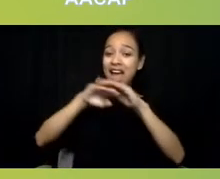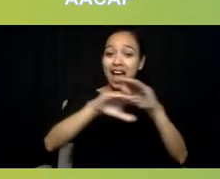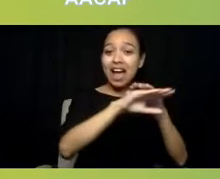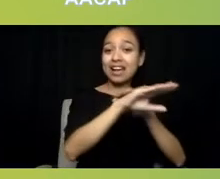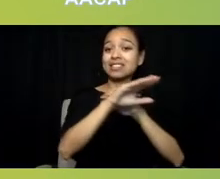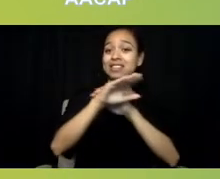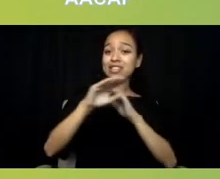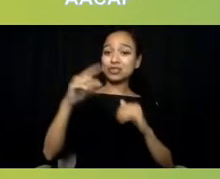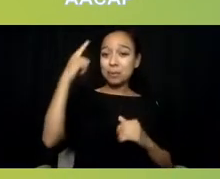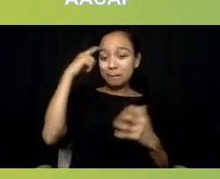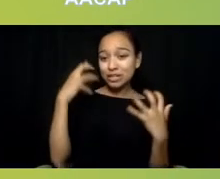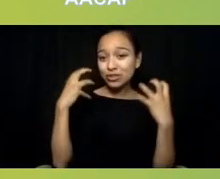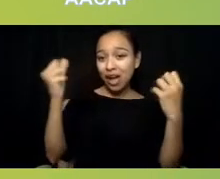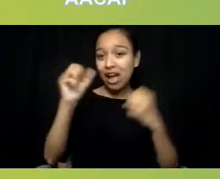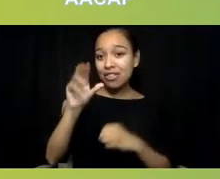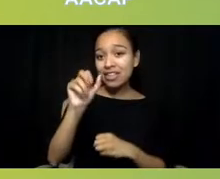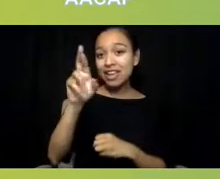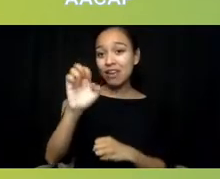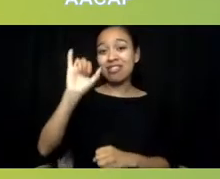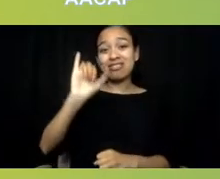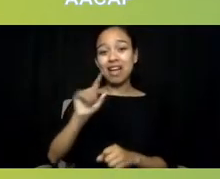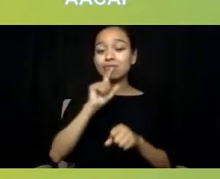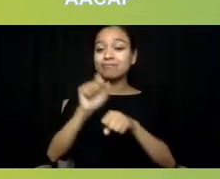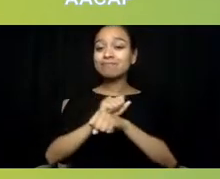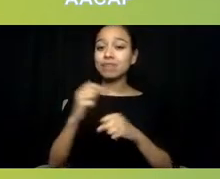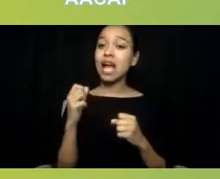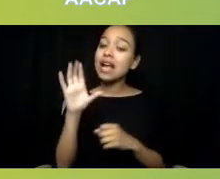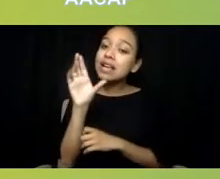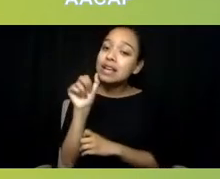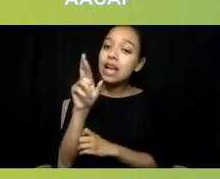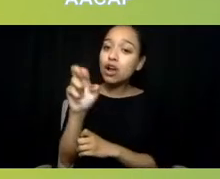The crisis system can be a gateway to behavioral health care,